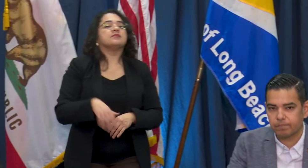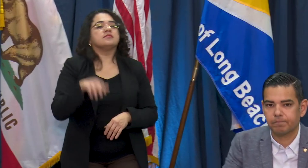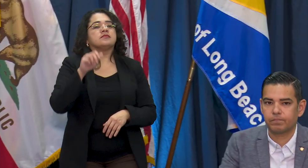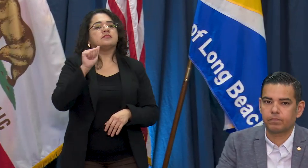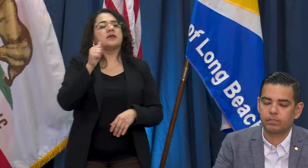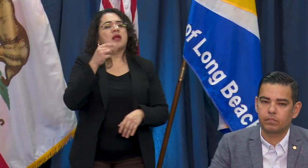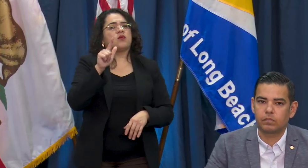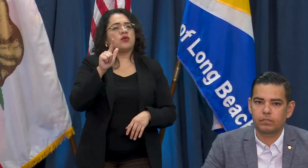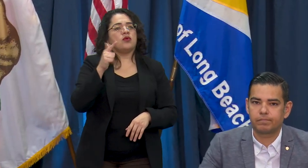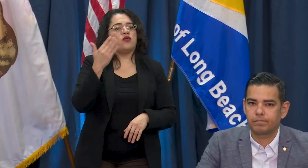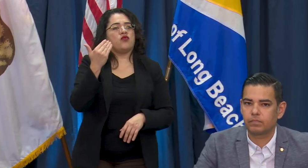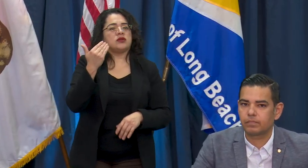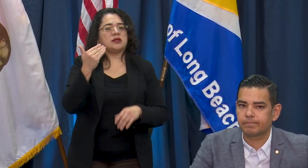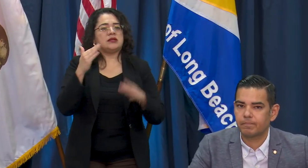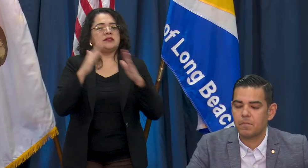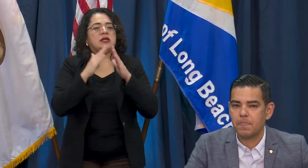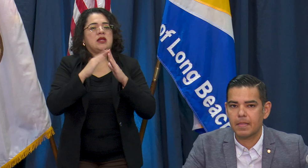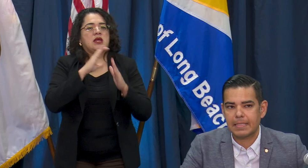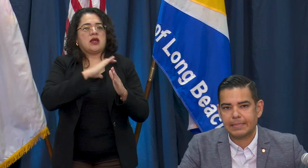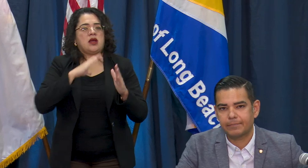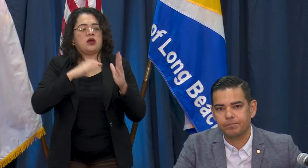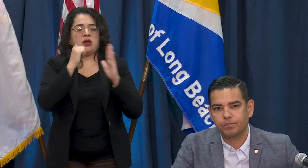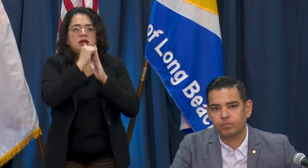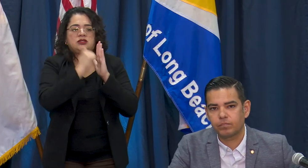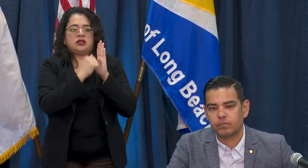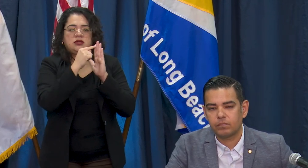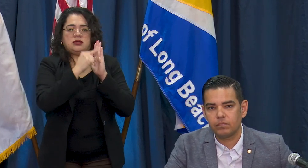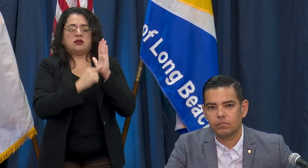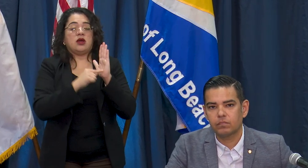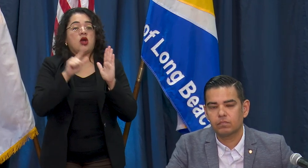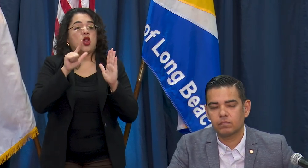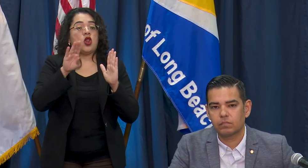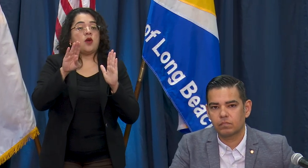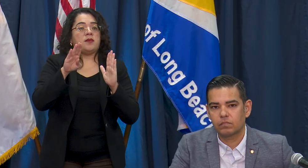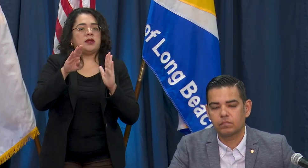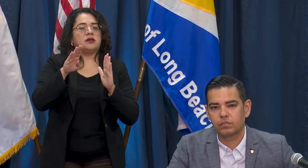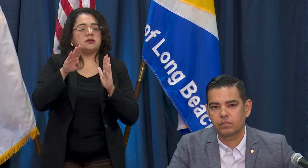item proposes to have Long Beach taxpayers spend $250,000 to repair